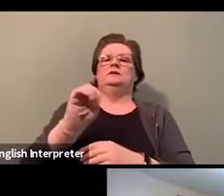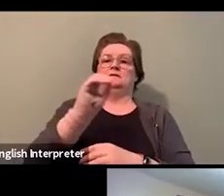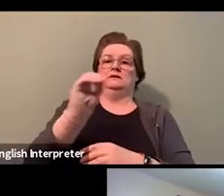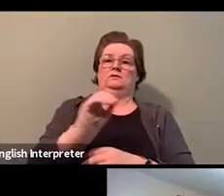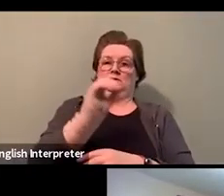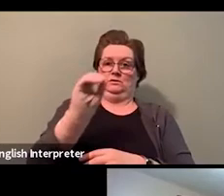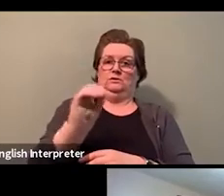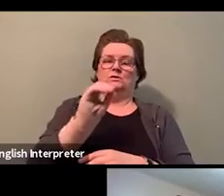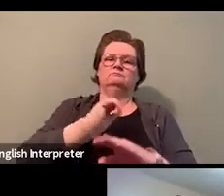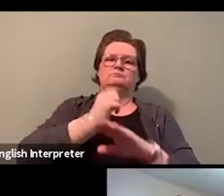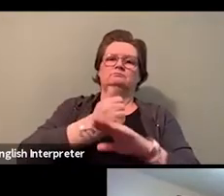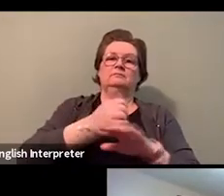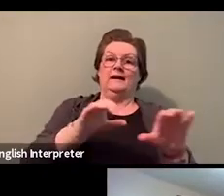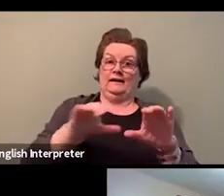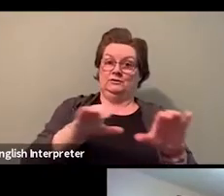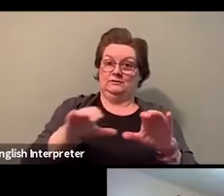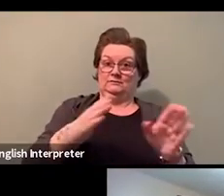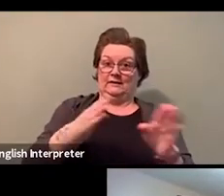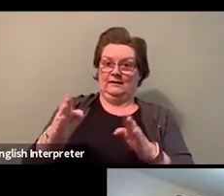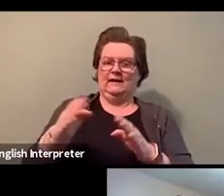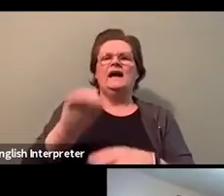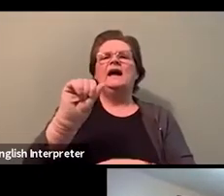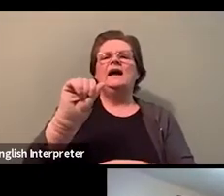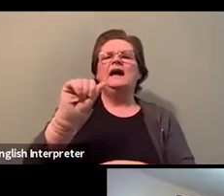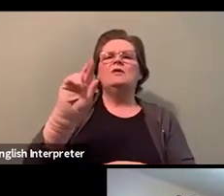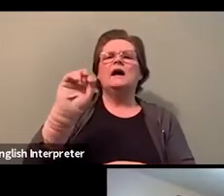and if you're okay, can I just say AROAP for short? 'Cause it's just easier.